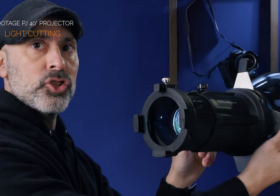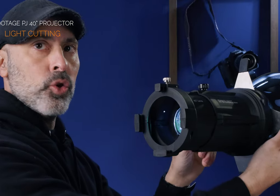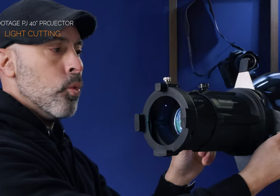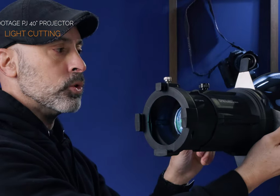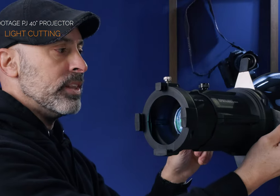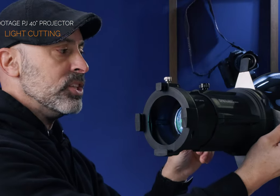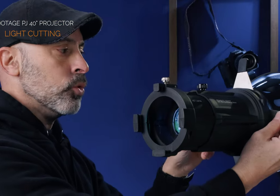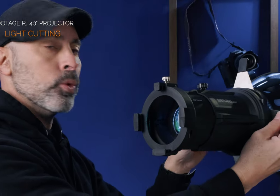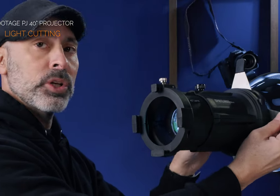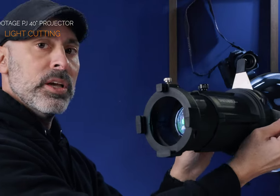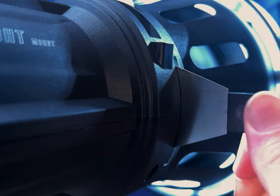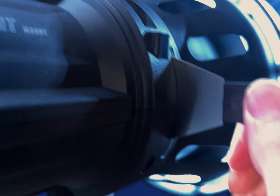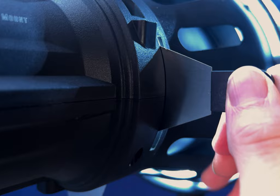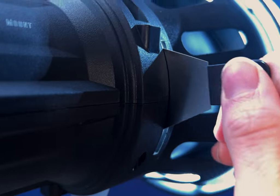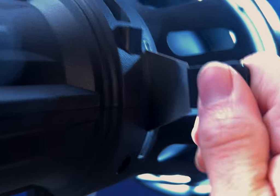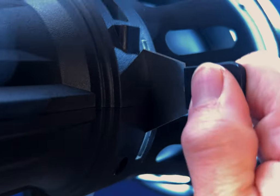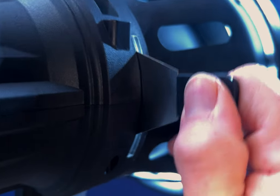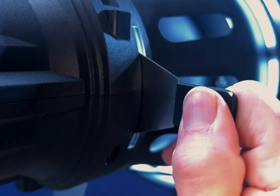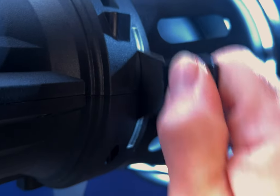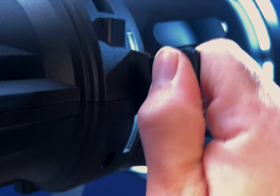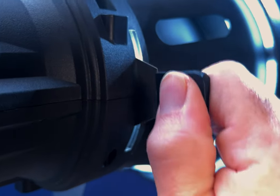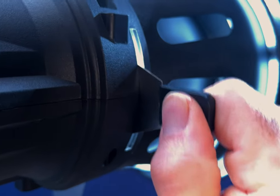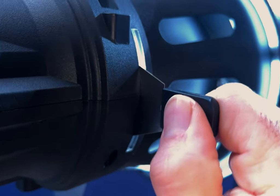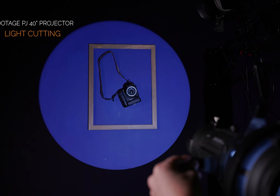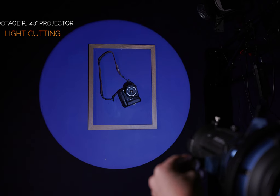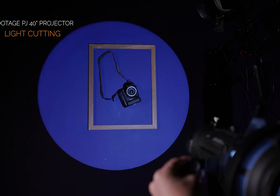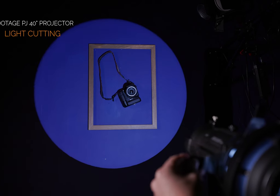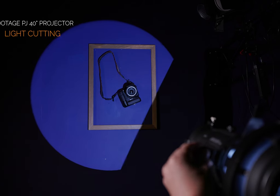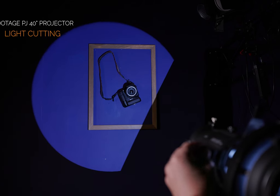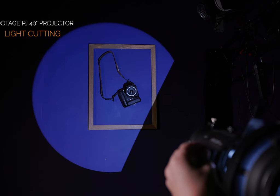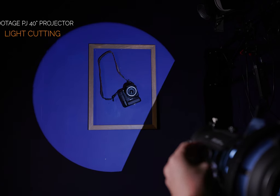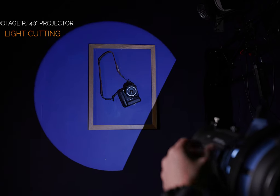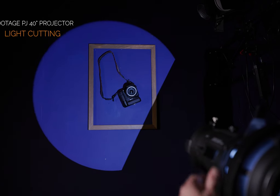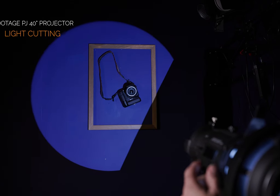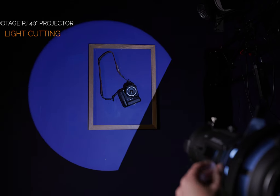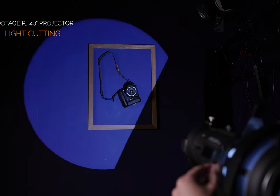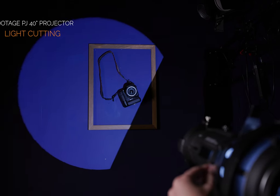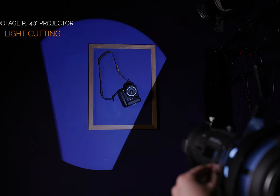tools and these tools allow you to cut but if you look here I can now control the light and